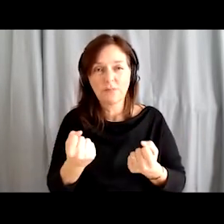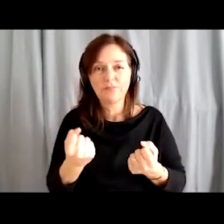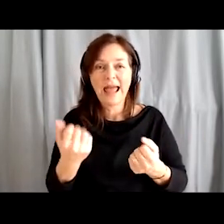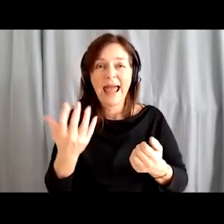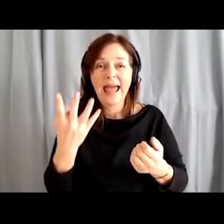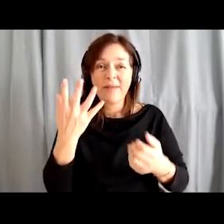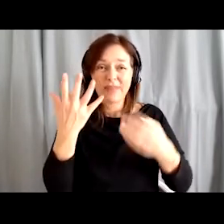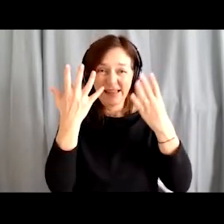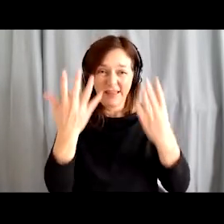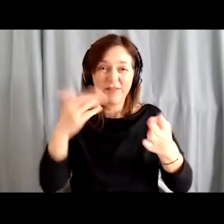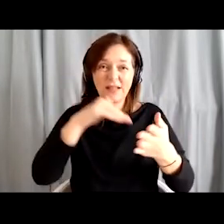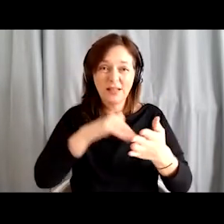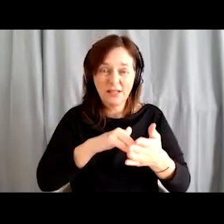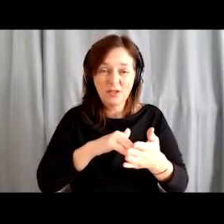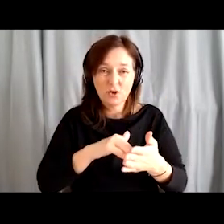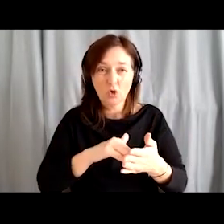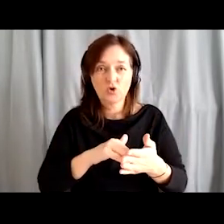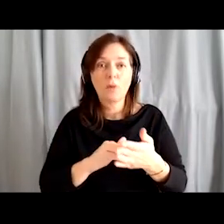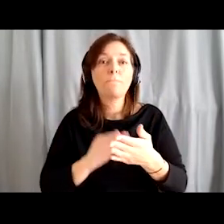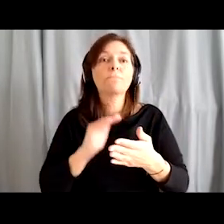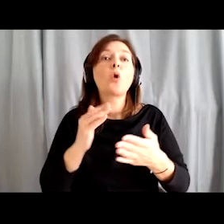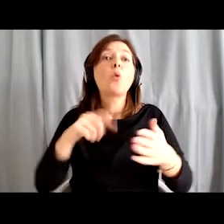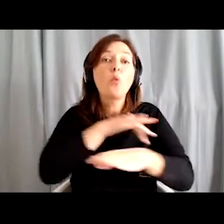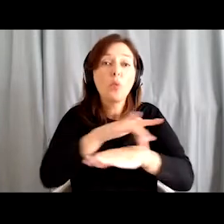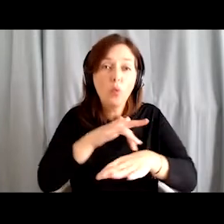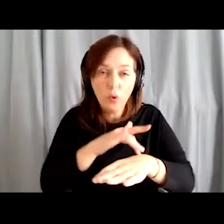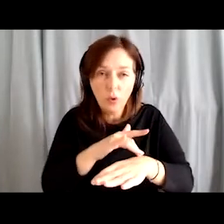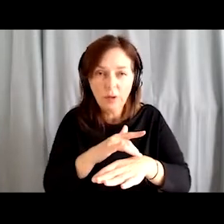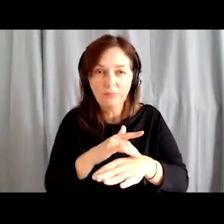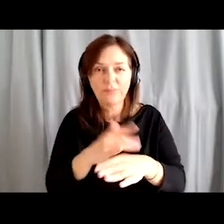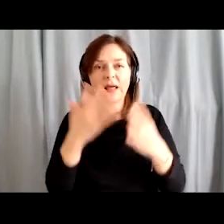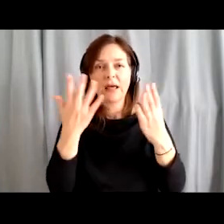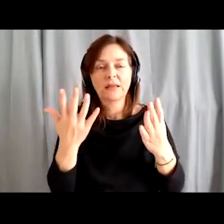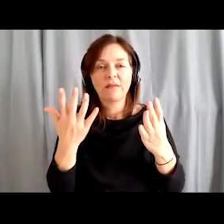There were 37,750 participants.